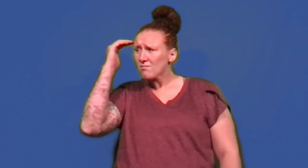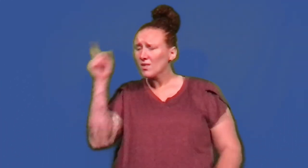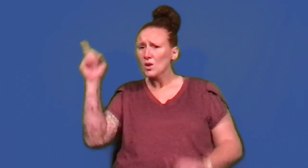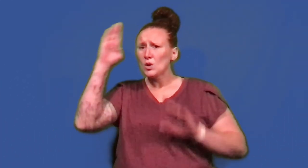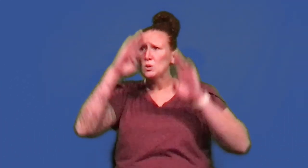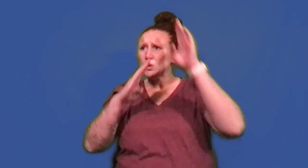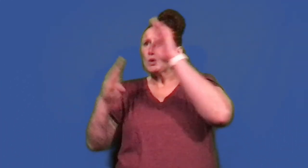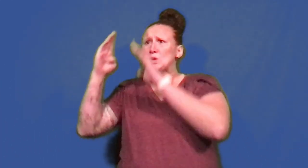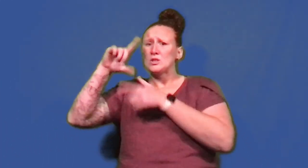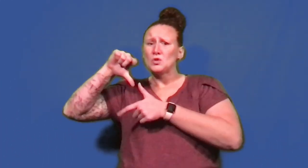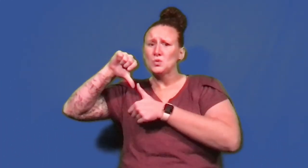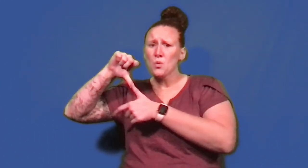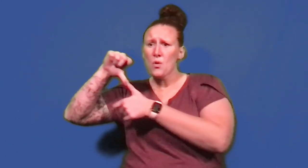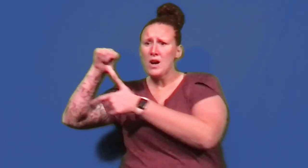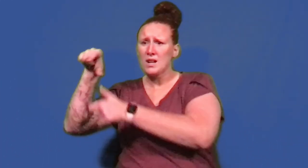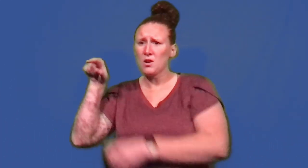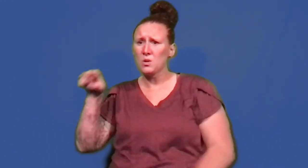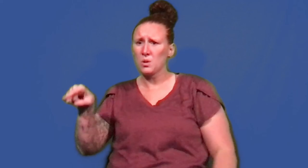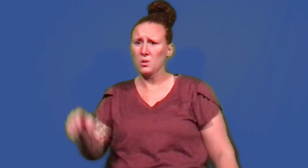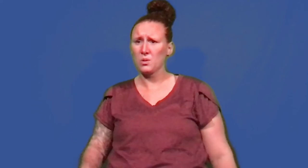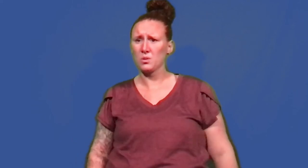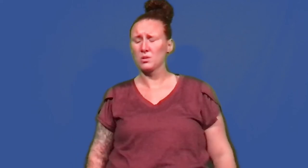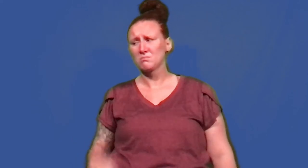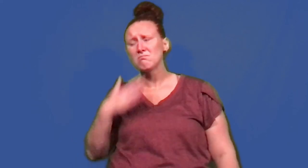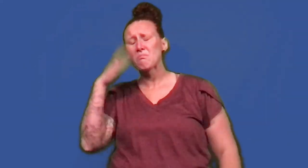I know you worry about tornadoes.